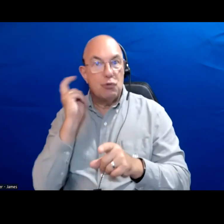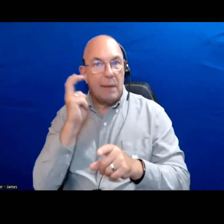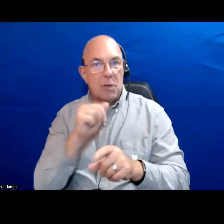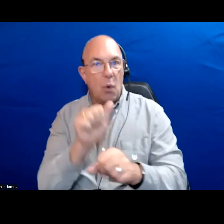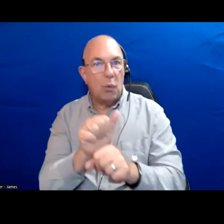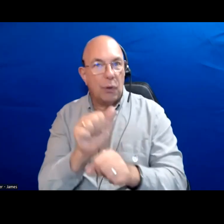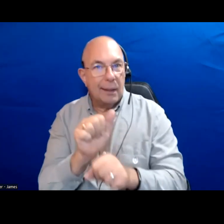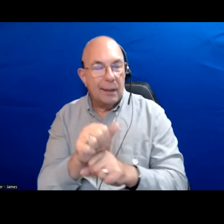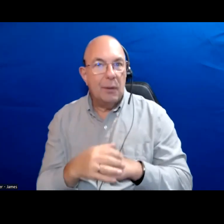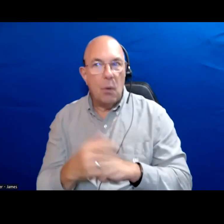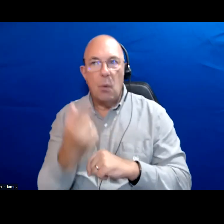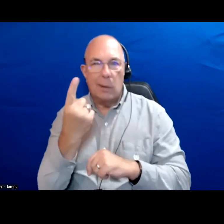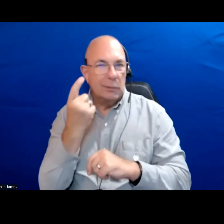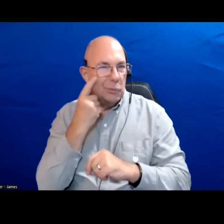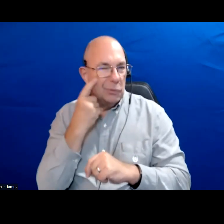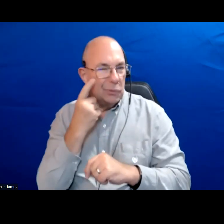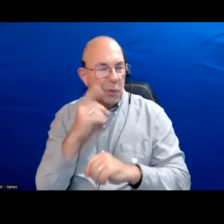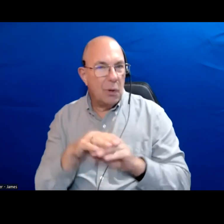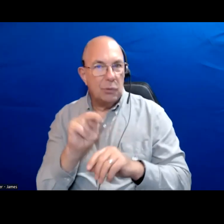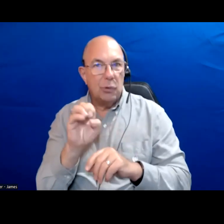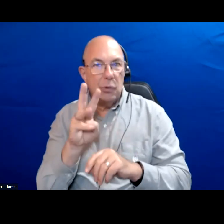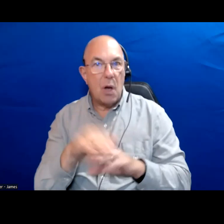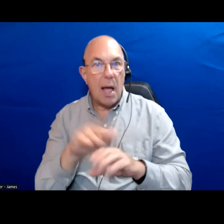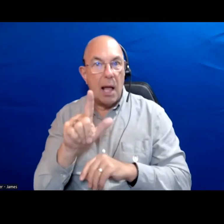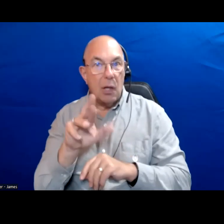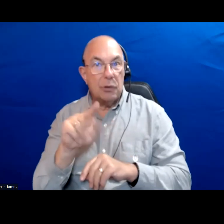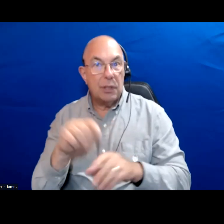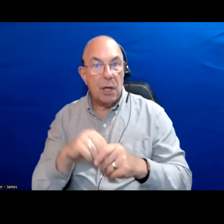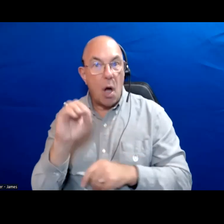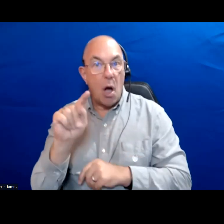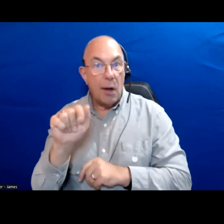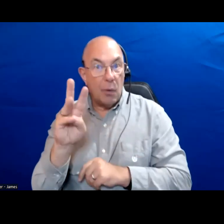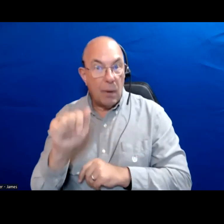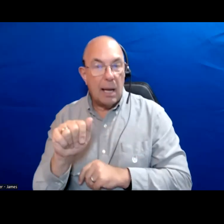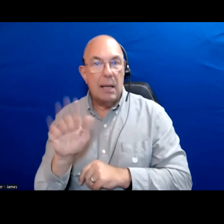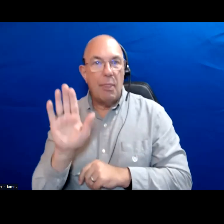We had a feature recently on LRT in Ottawa and the problems there.